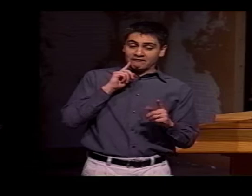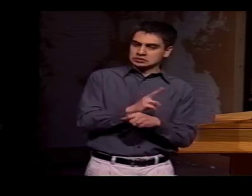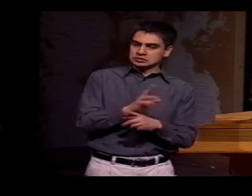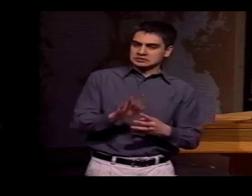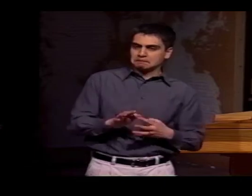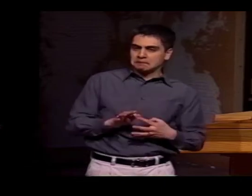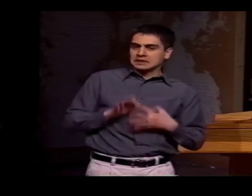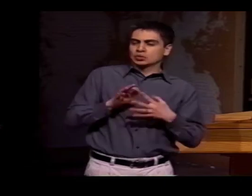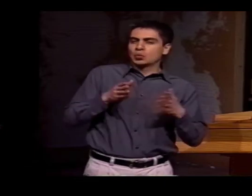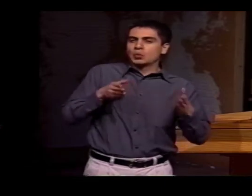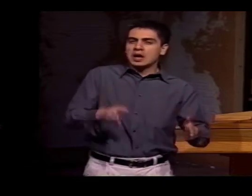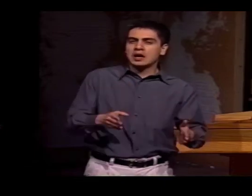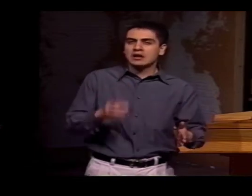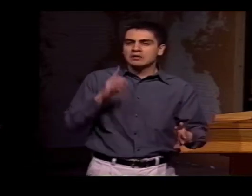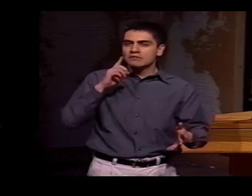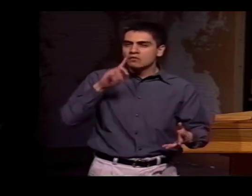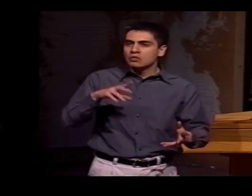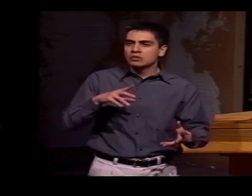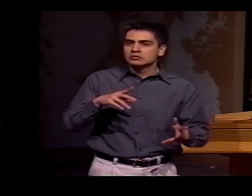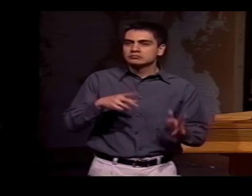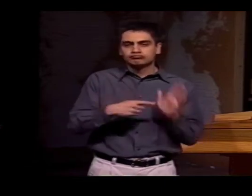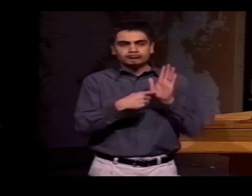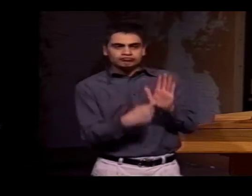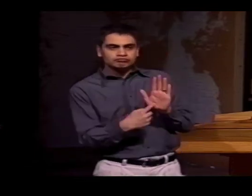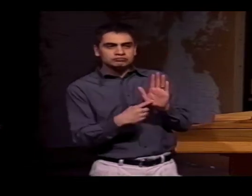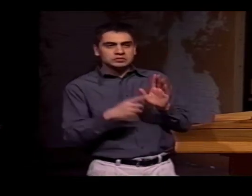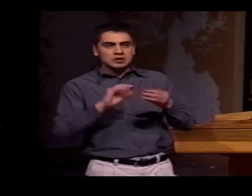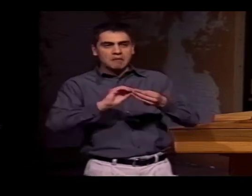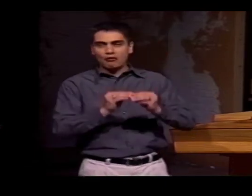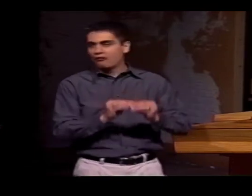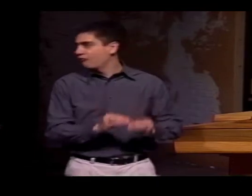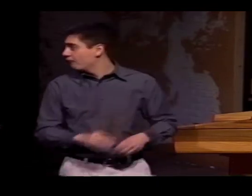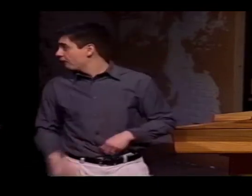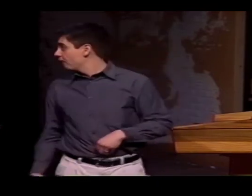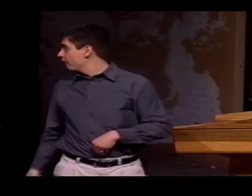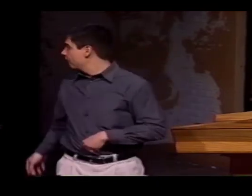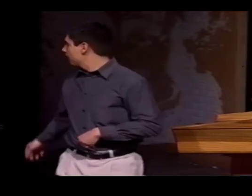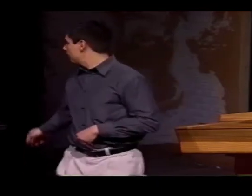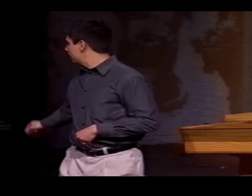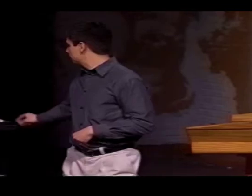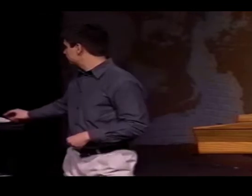DEAF PEOPLE SOMETIMES USE A SPECIAL WAY OF INDICATING NUMBERS.